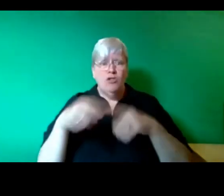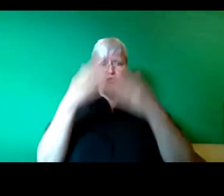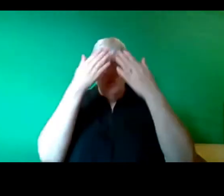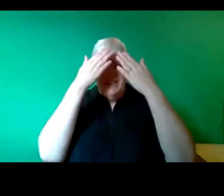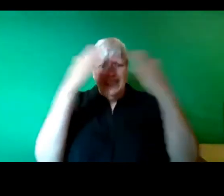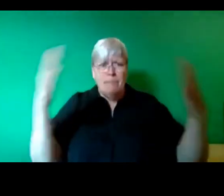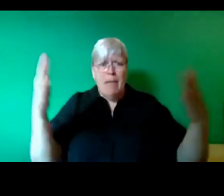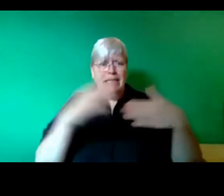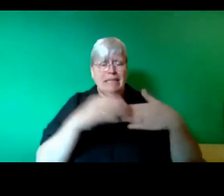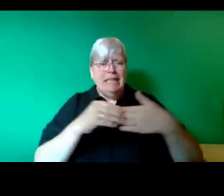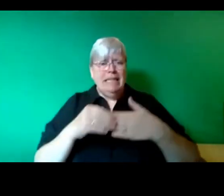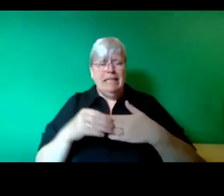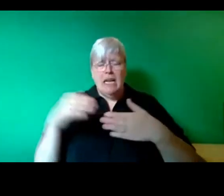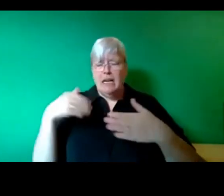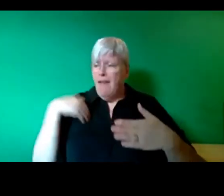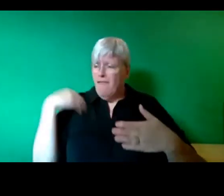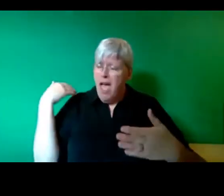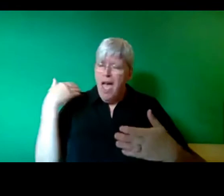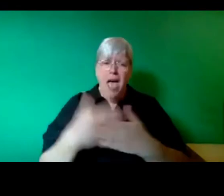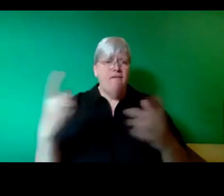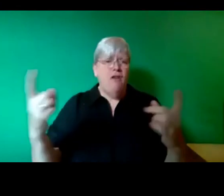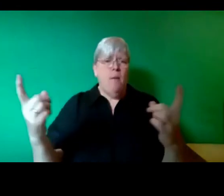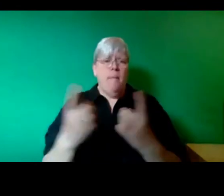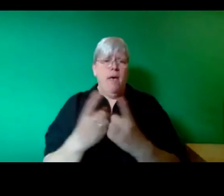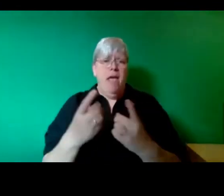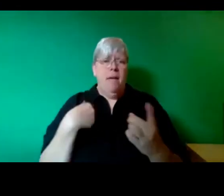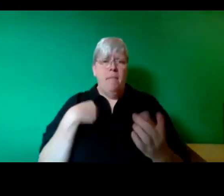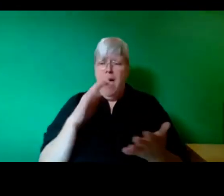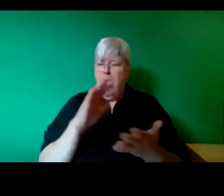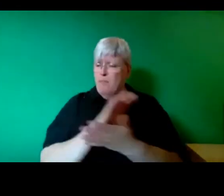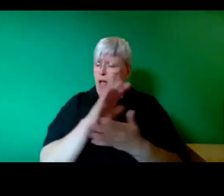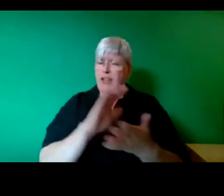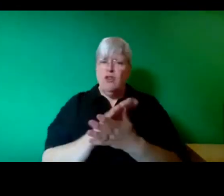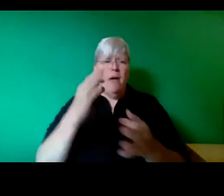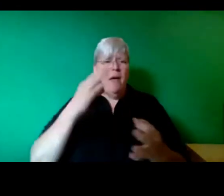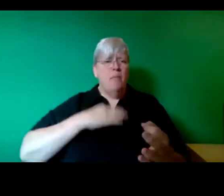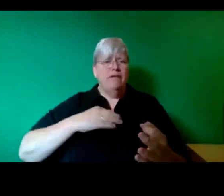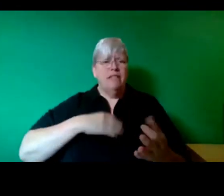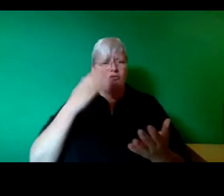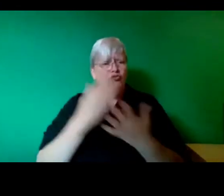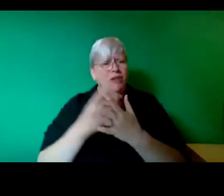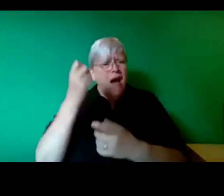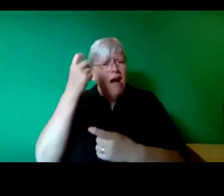pleasure and privilege of meeting, he really understood what's needed. So I think